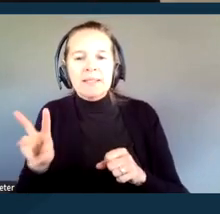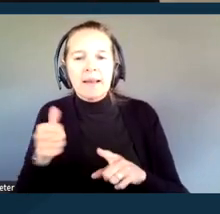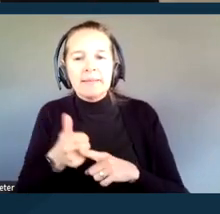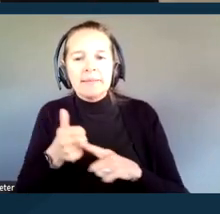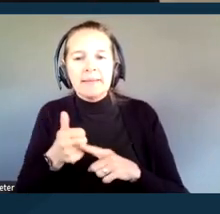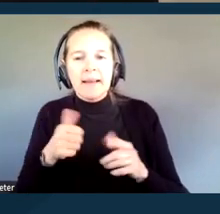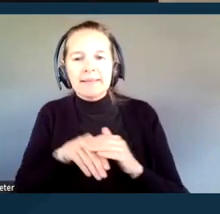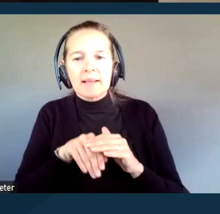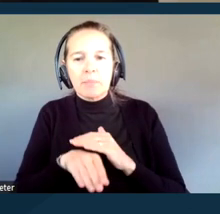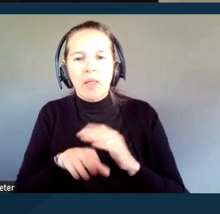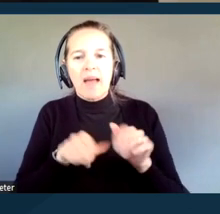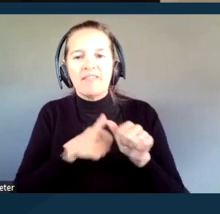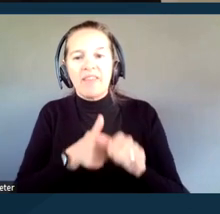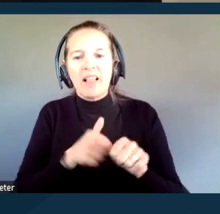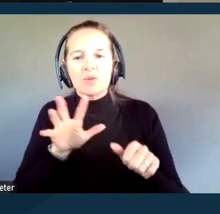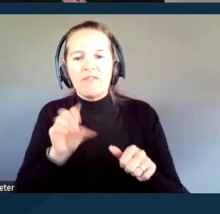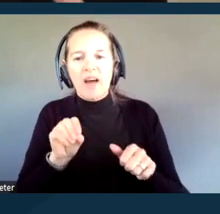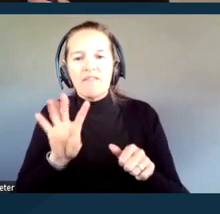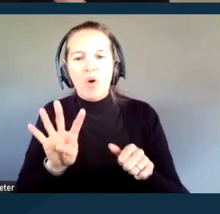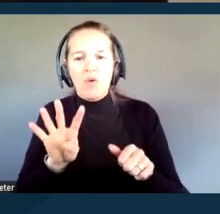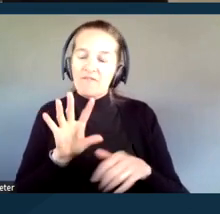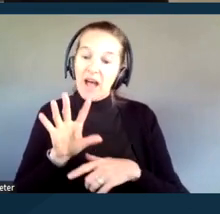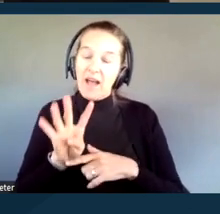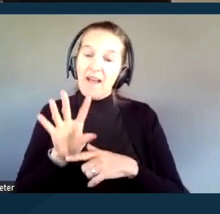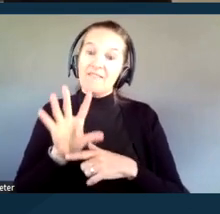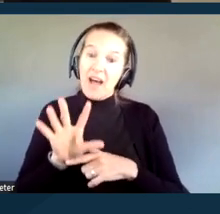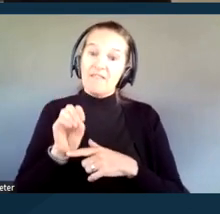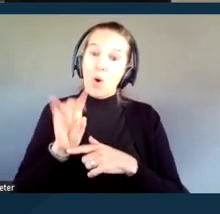with Section 508 and the WCAGs,